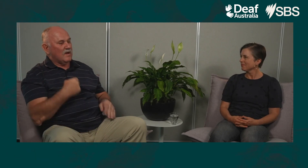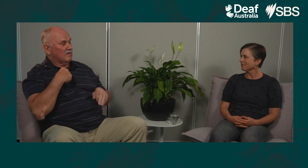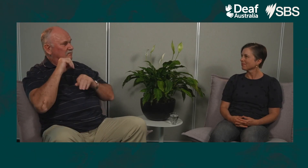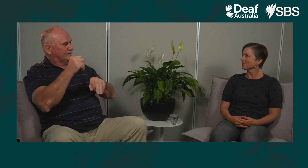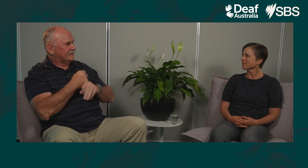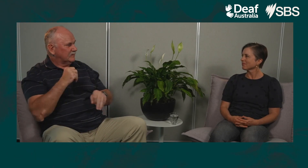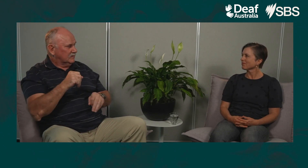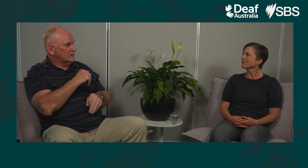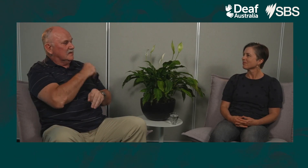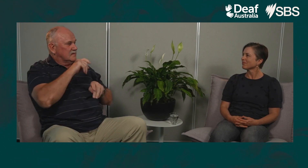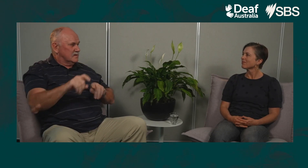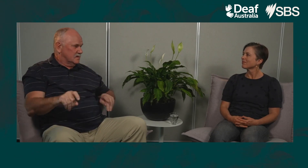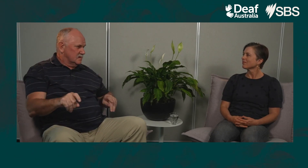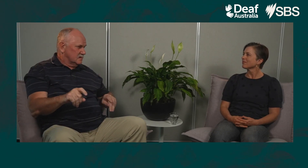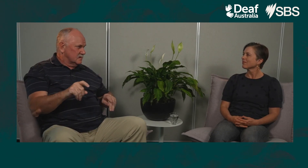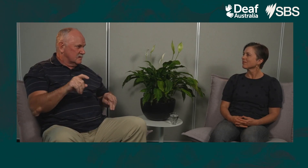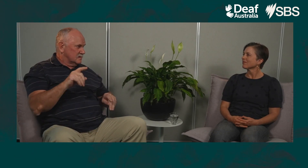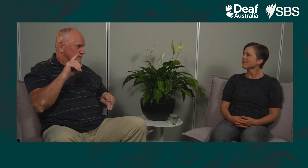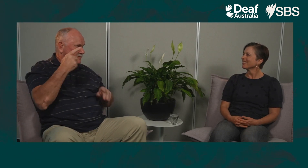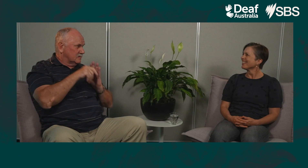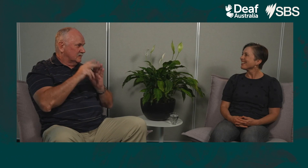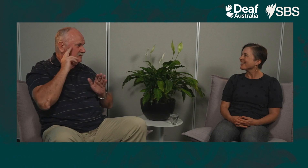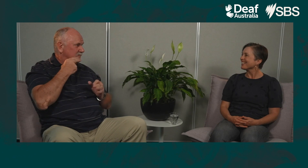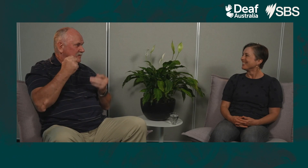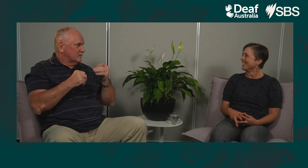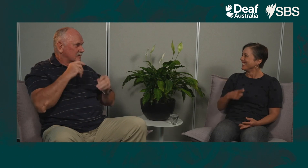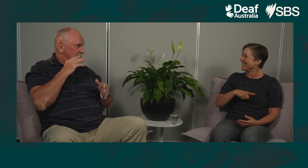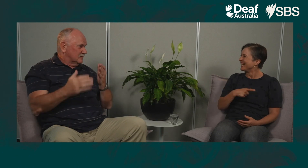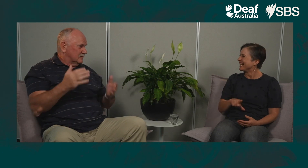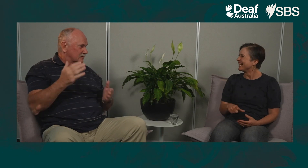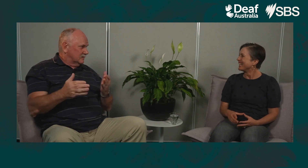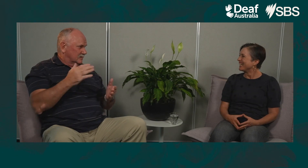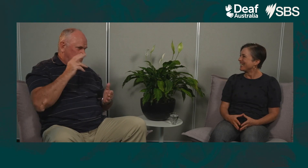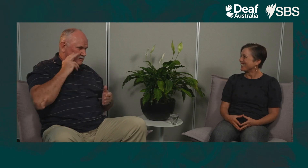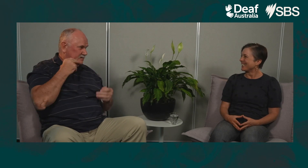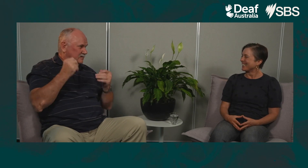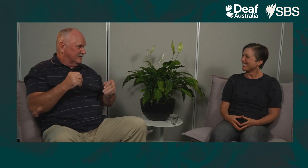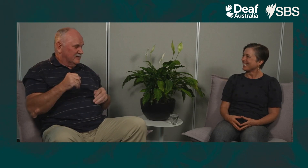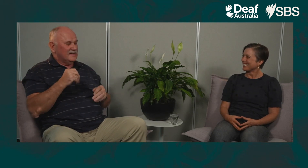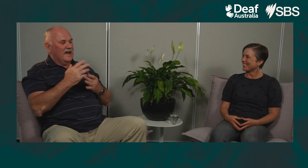but I was driving the car and he was in the passenger seat, and it was the first time he'd seen a Deaf person drive a car.